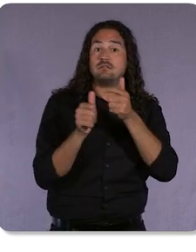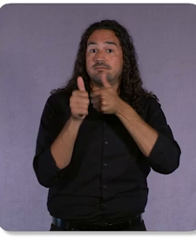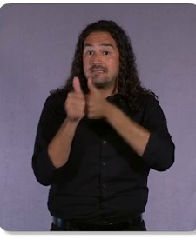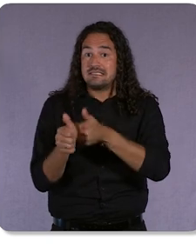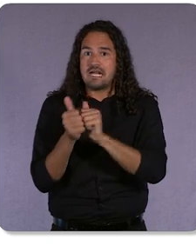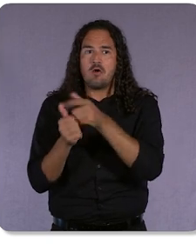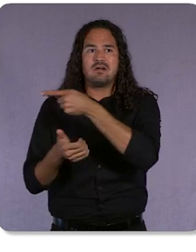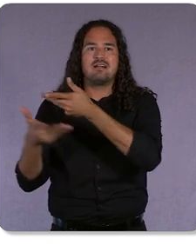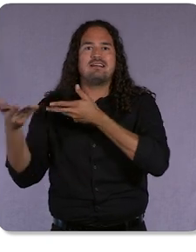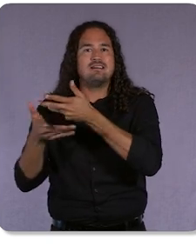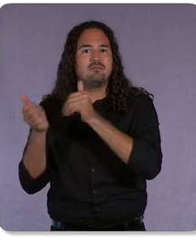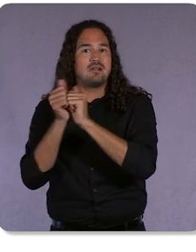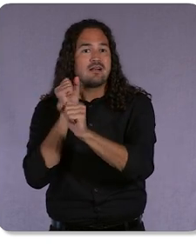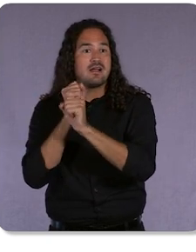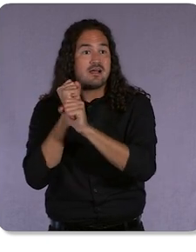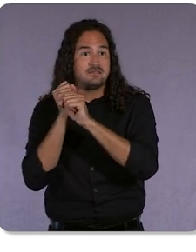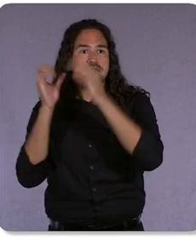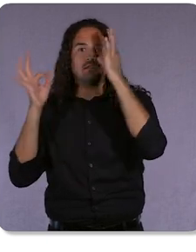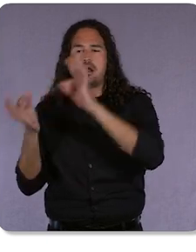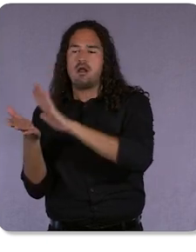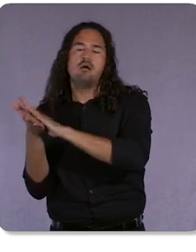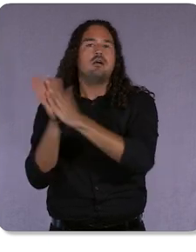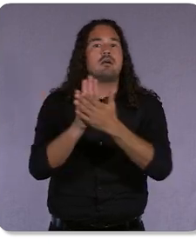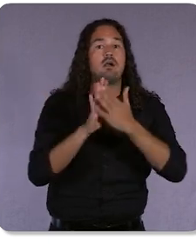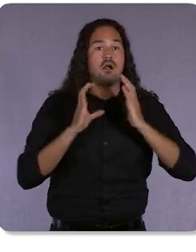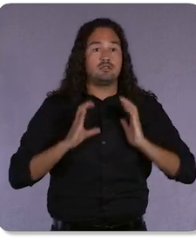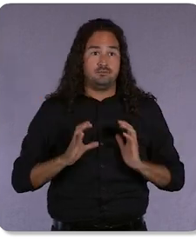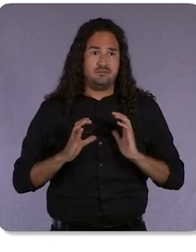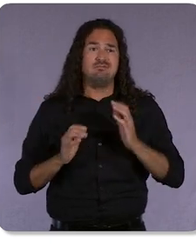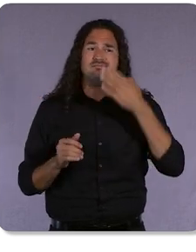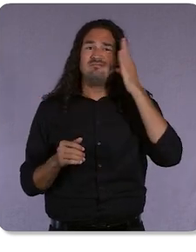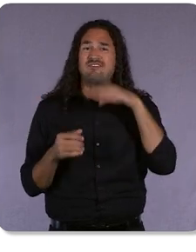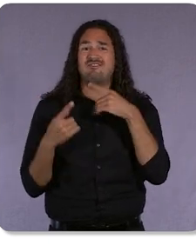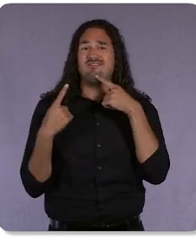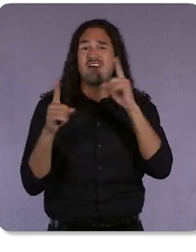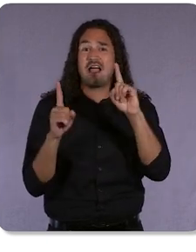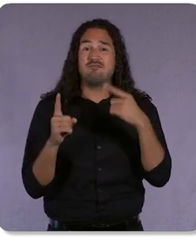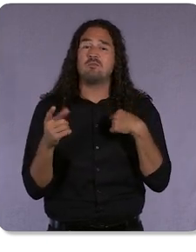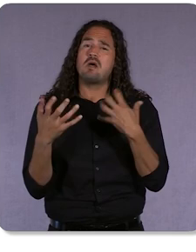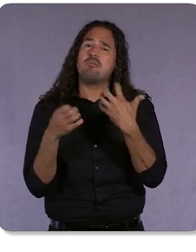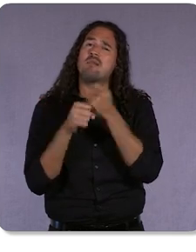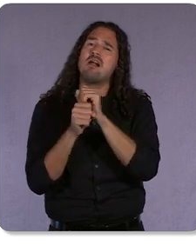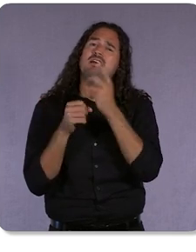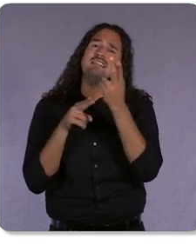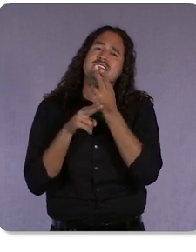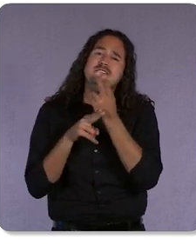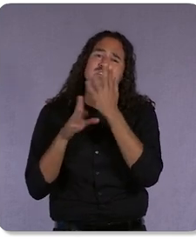Because we know how effective it is, we want to make it as easy to use as possible. So earlier this year we made data-driven attribution